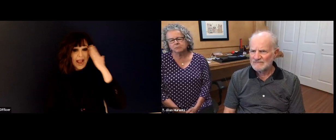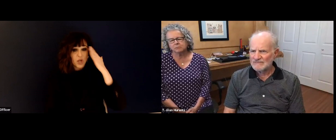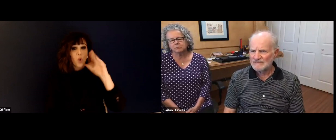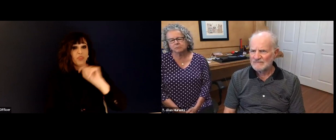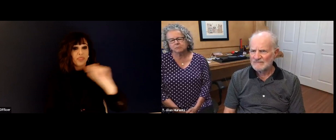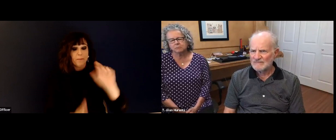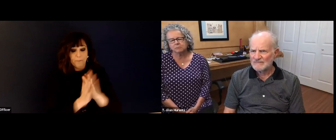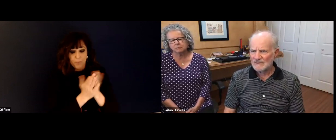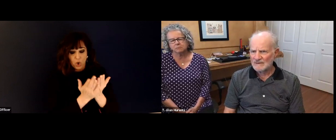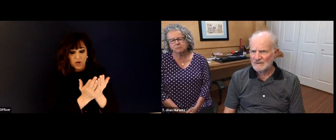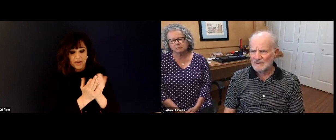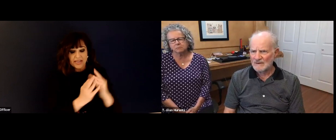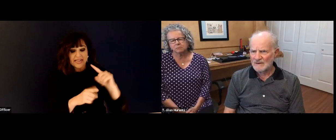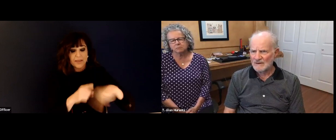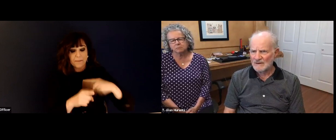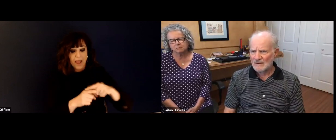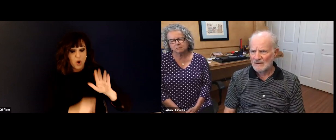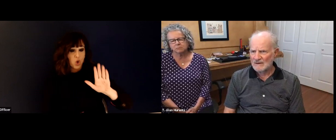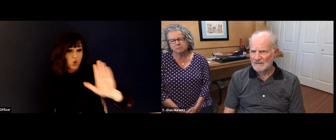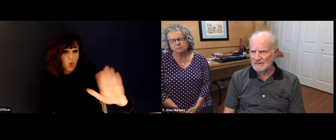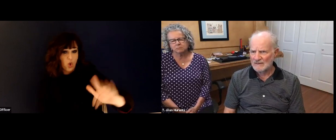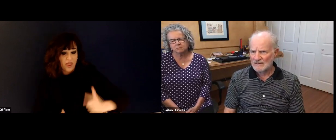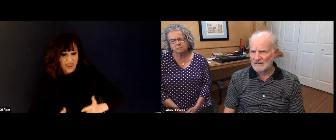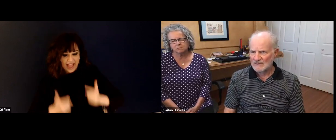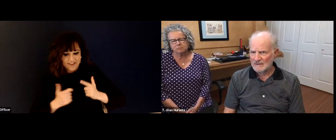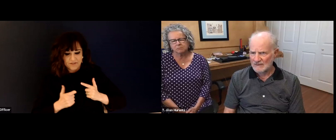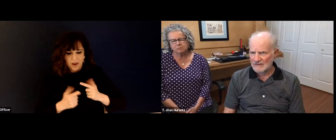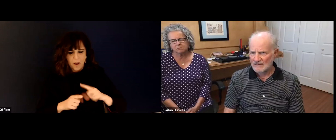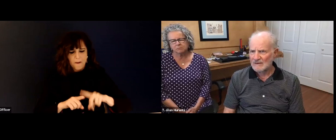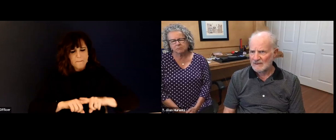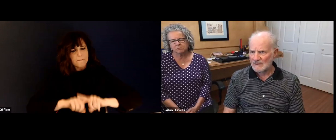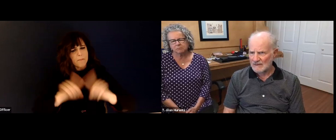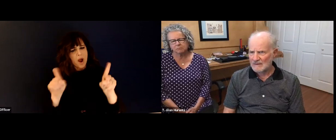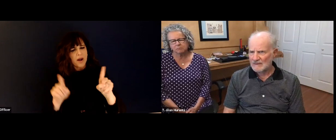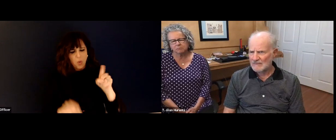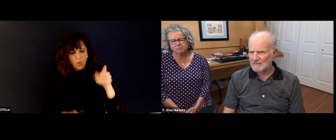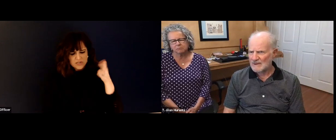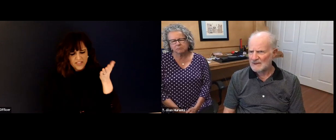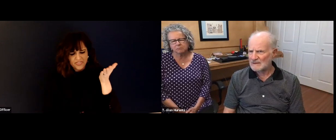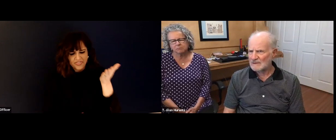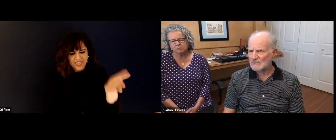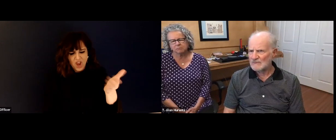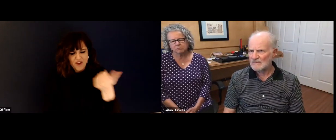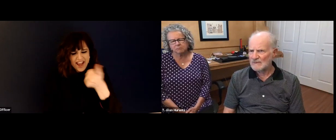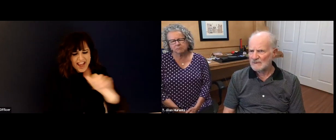That's clear. Okay, so the question from the audience is, I